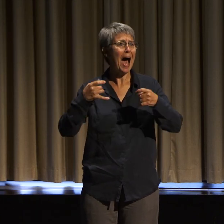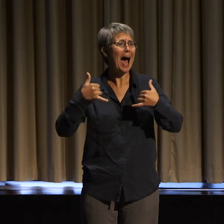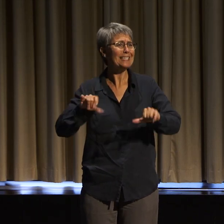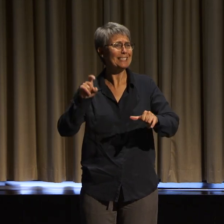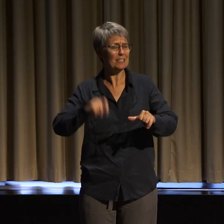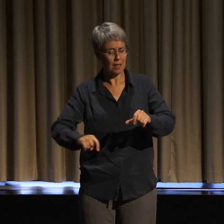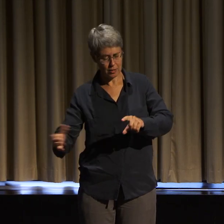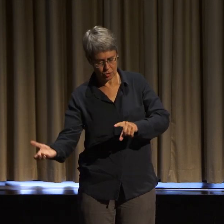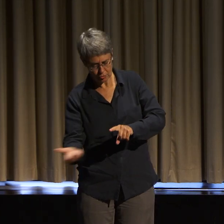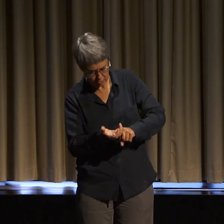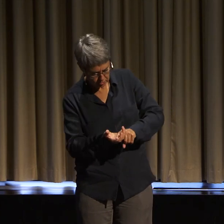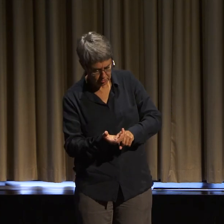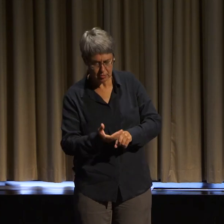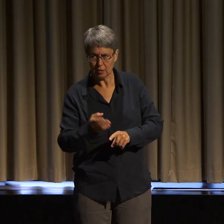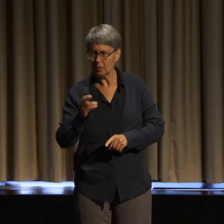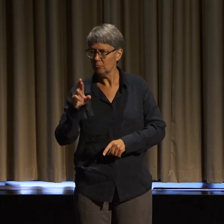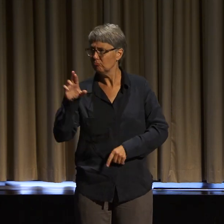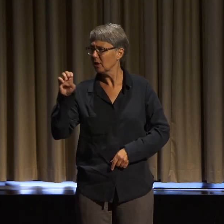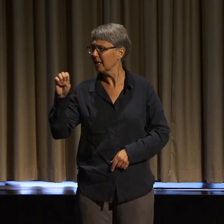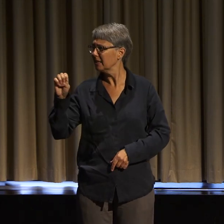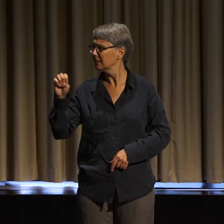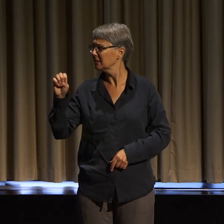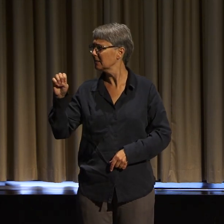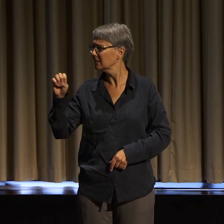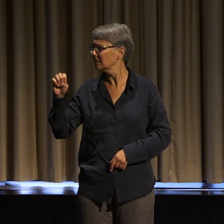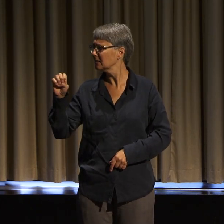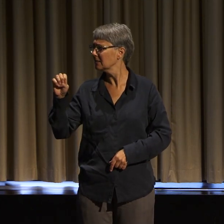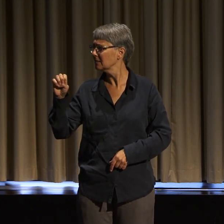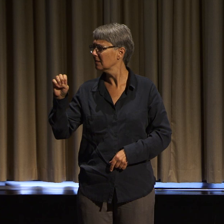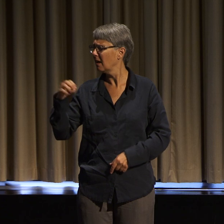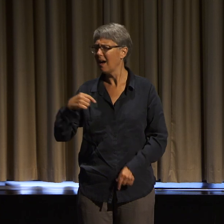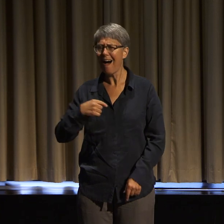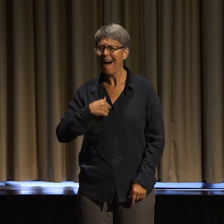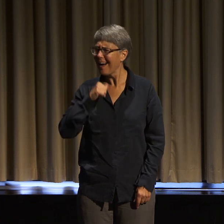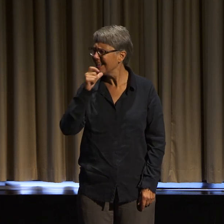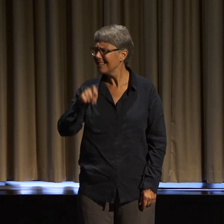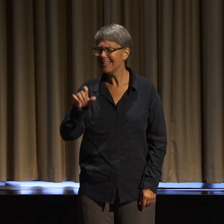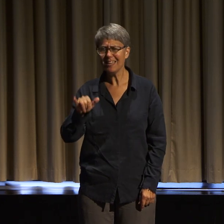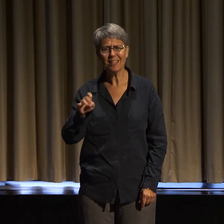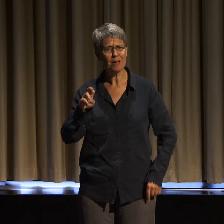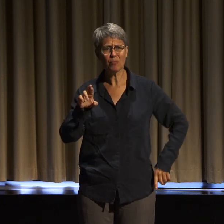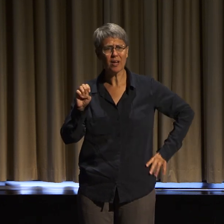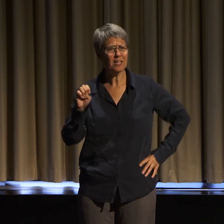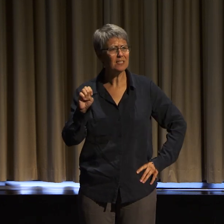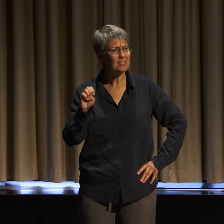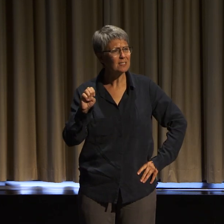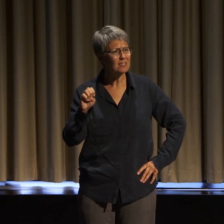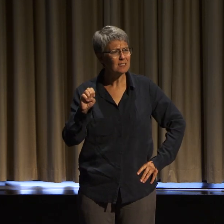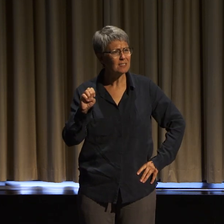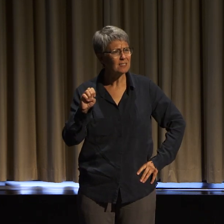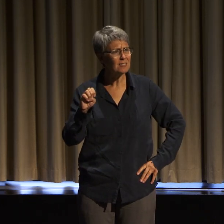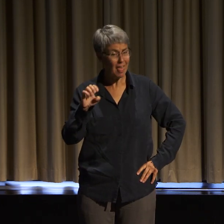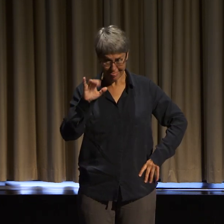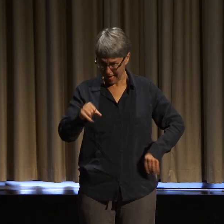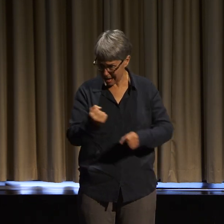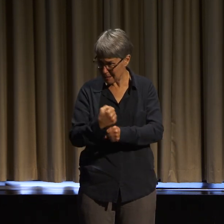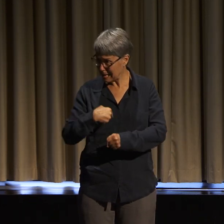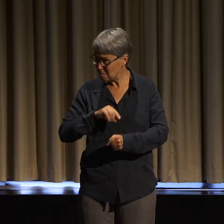that I didn't need to be whole, that I didn't need to be whole, but others needed me to wear so that I could be